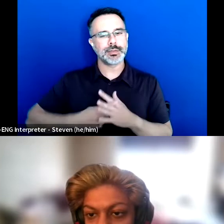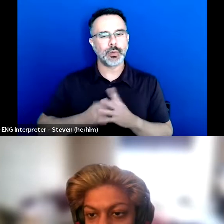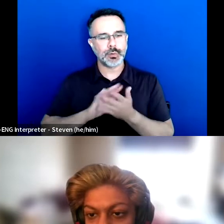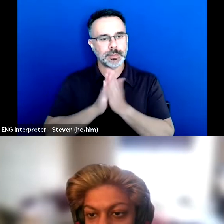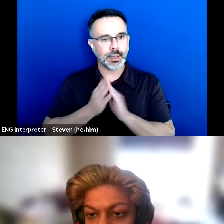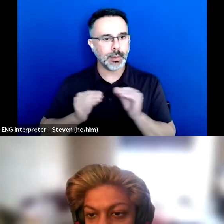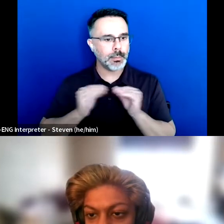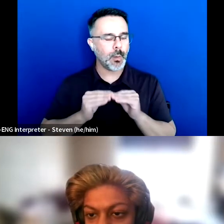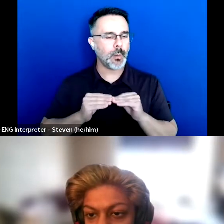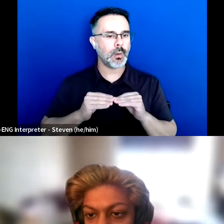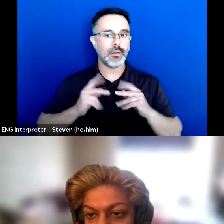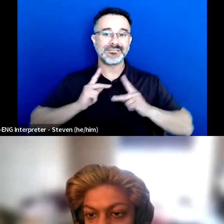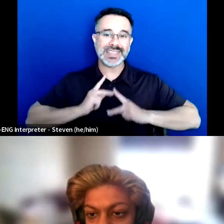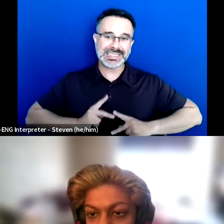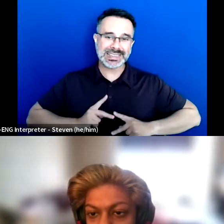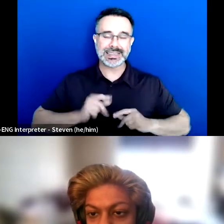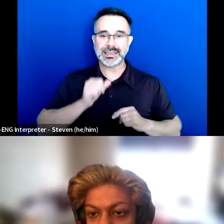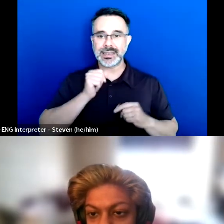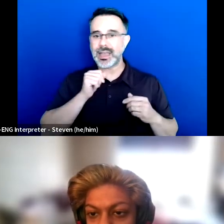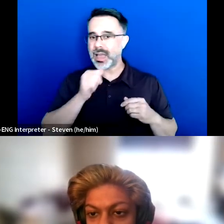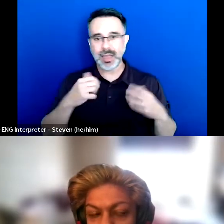and more physically unwell, and just not really coping with things.